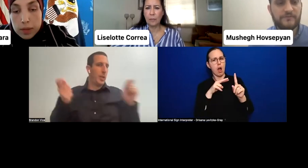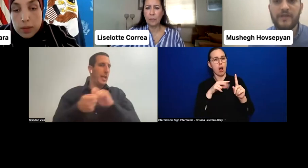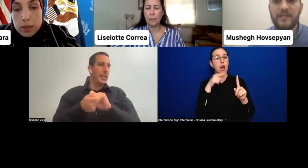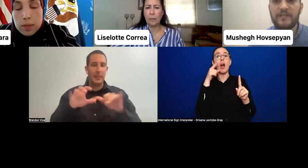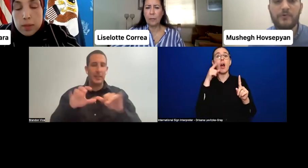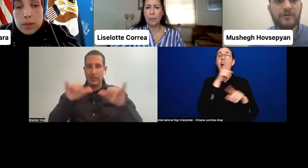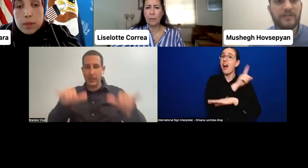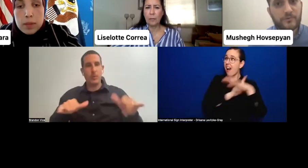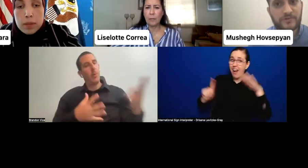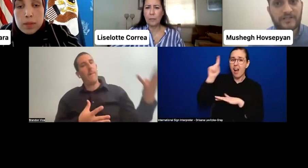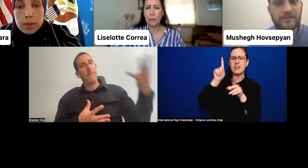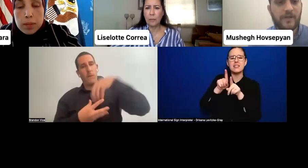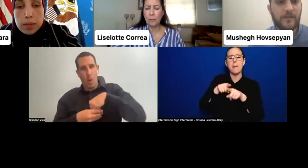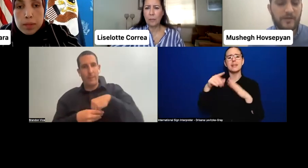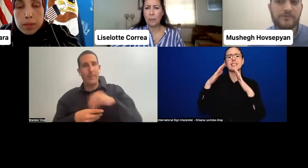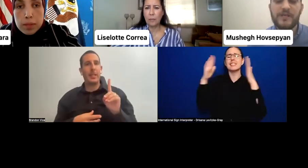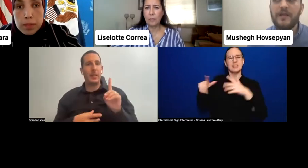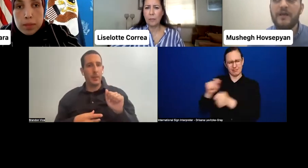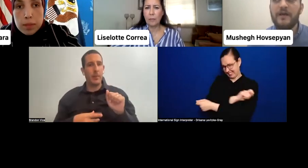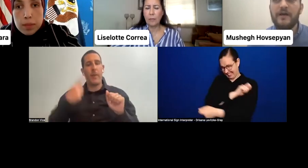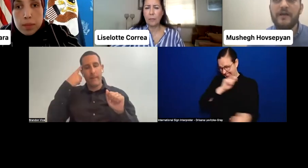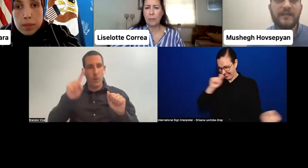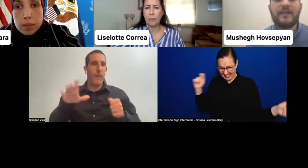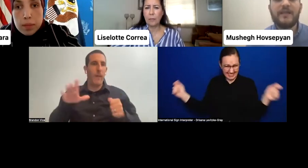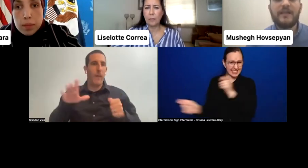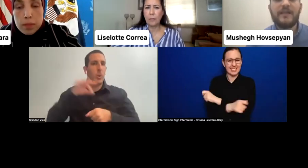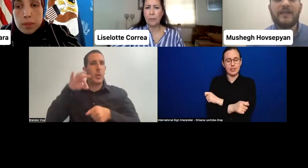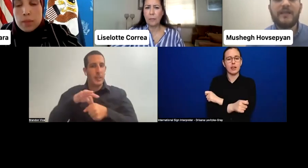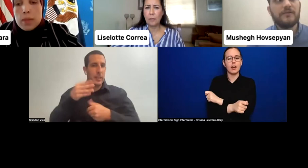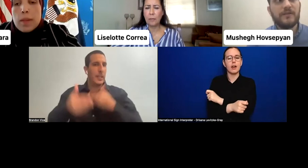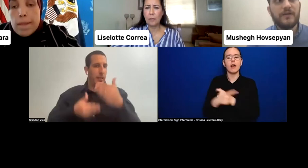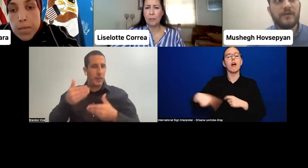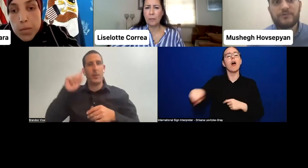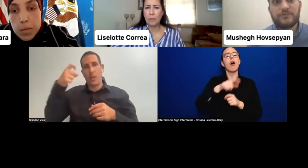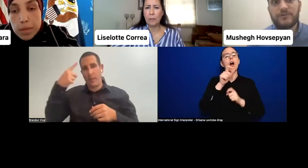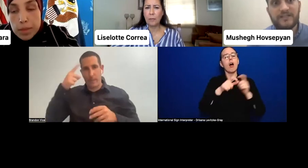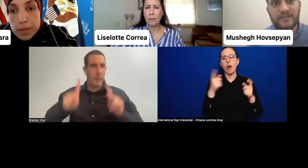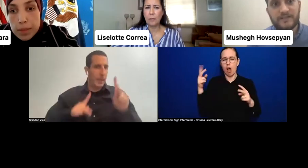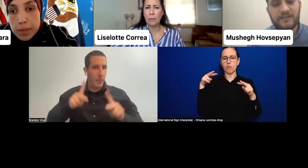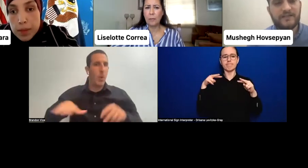to make it more democratic way. Because it cannot be democratic--